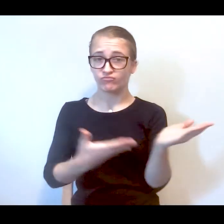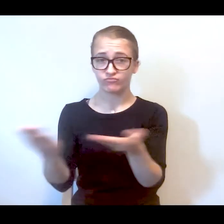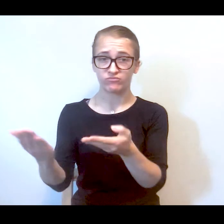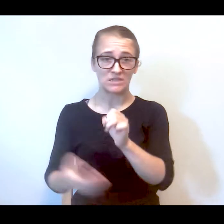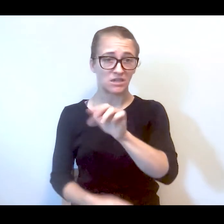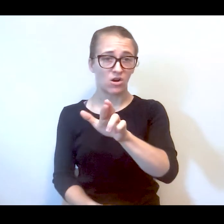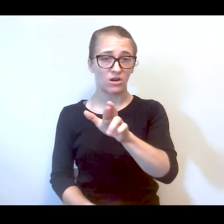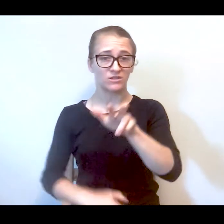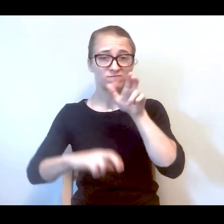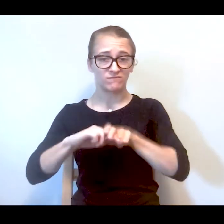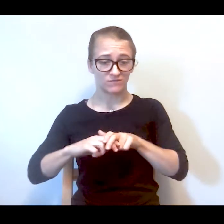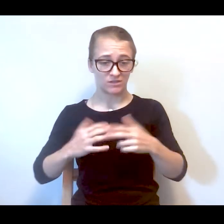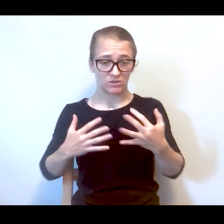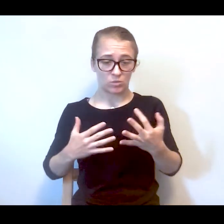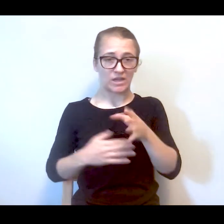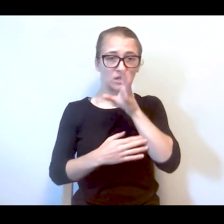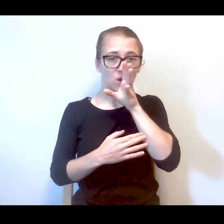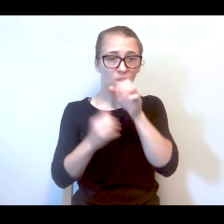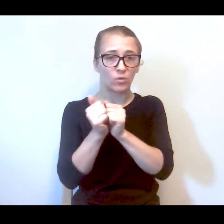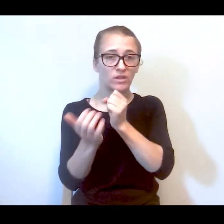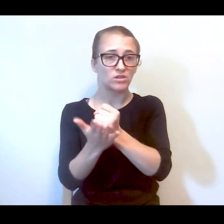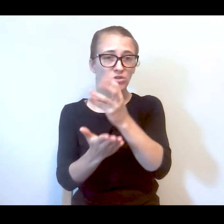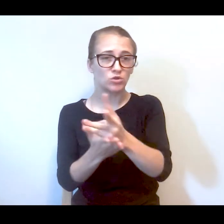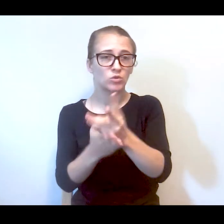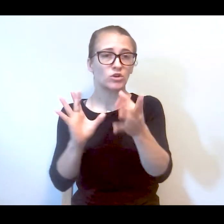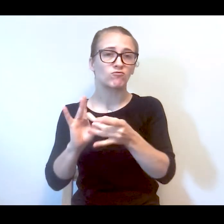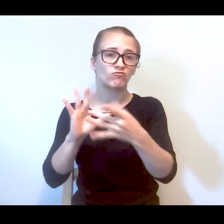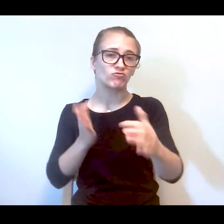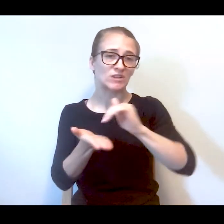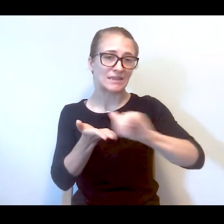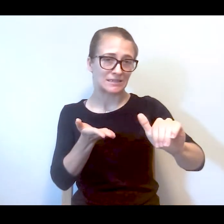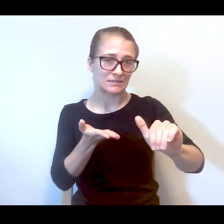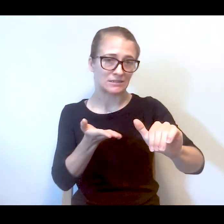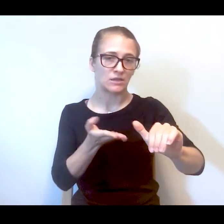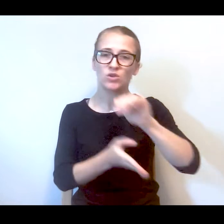you're taken there, you sit, you wait, you talk to a social worker and you're release, and you really